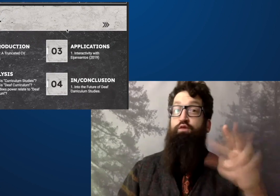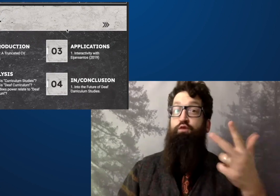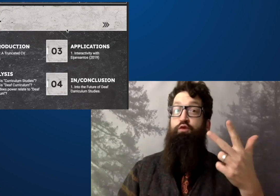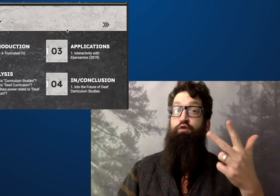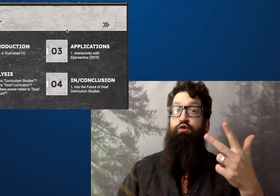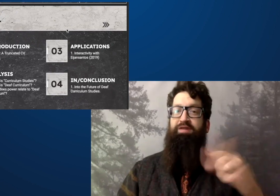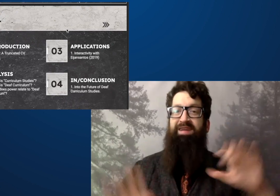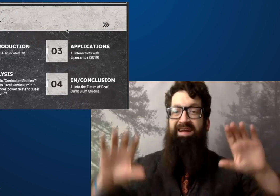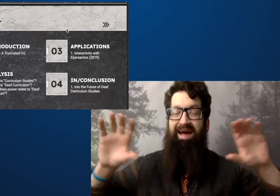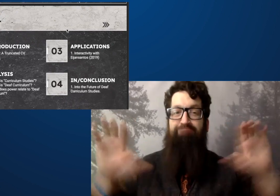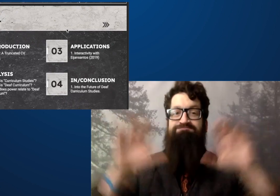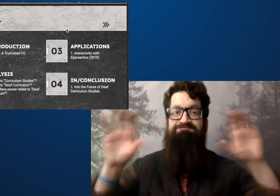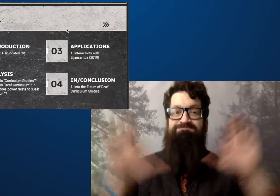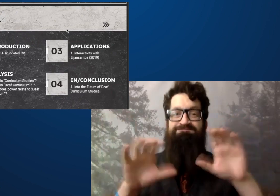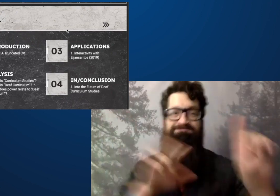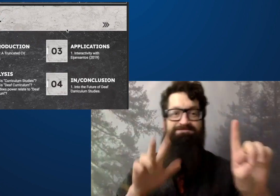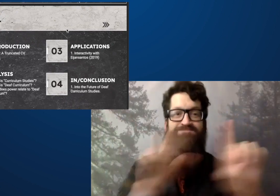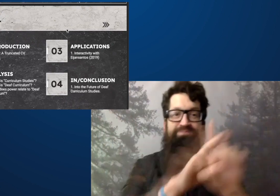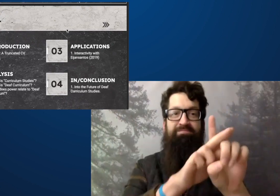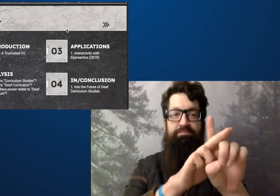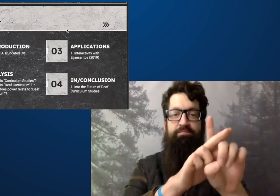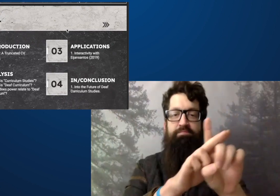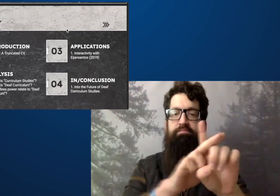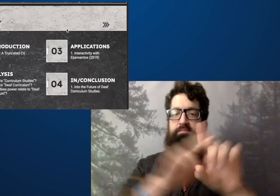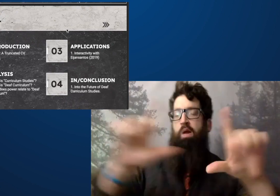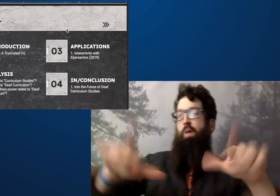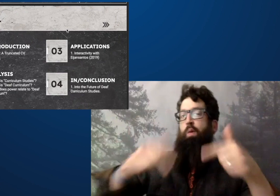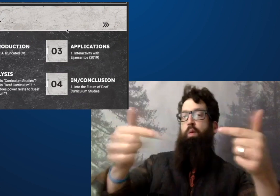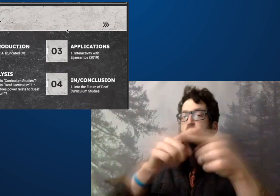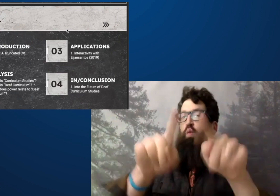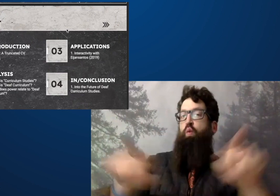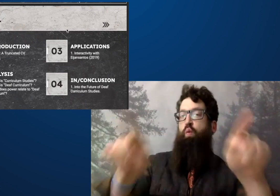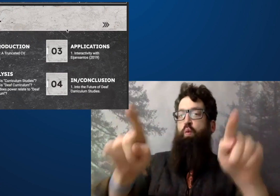I'm going to look at analysis about what curriculum studies are and how it affects